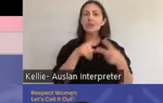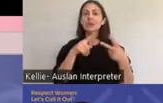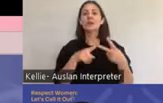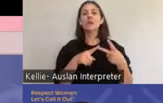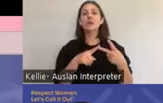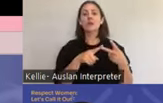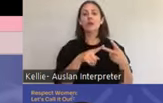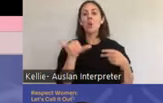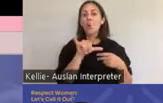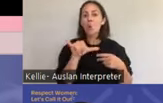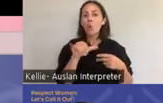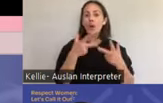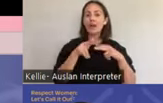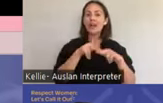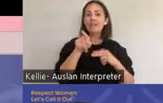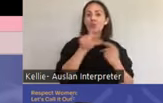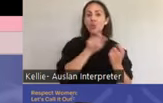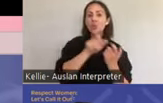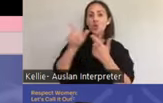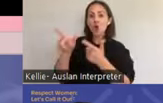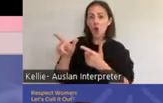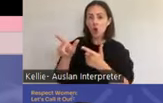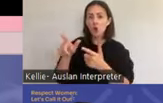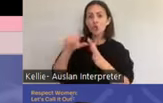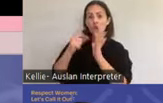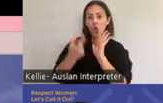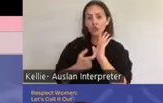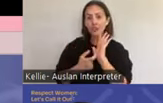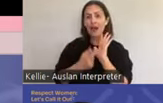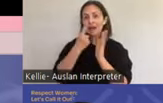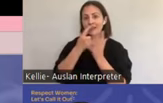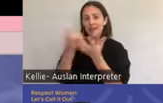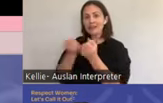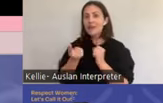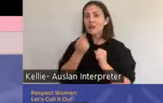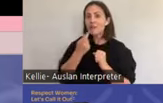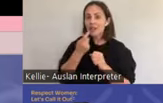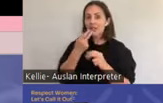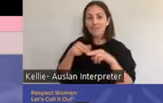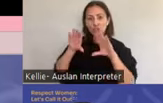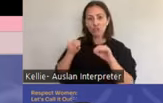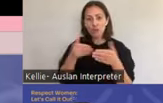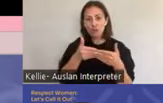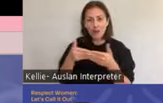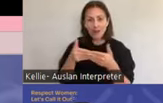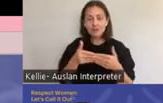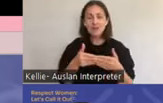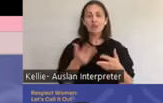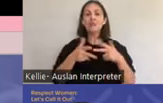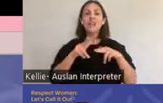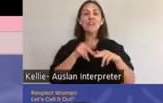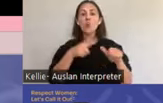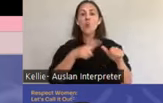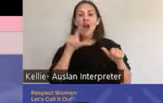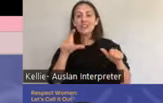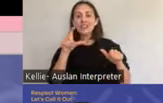termination of pregnancy, fertility and birth services. Finding the right care, sexual and reproductive health information and